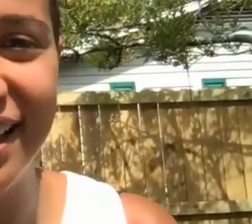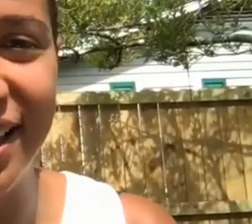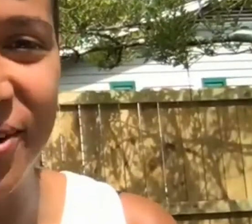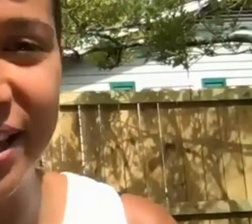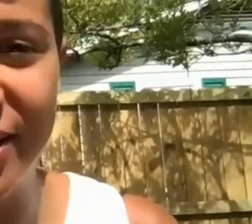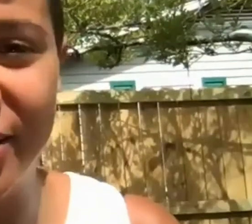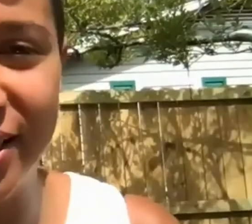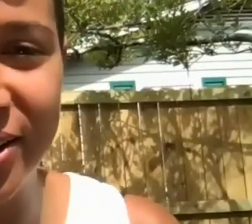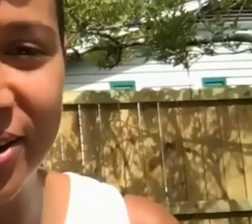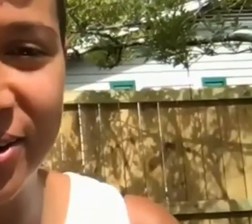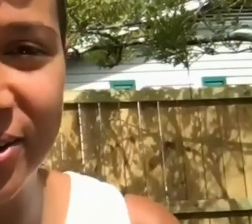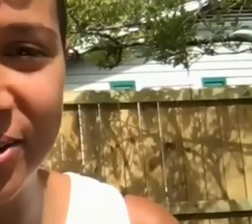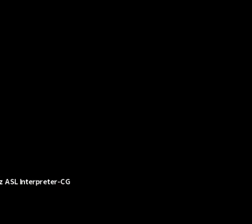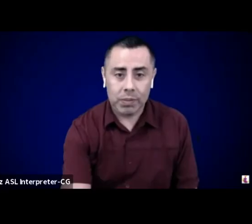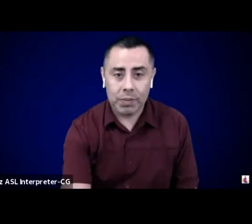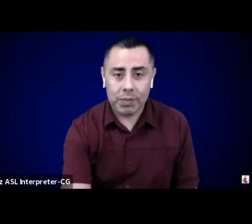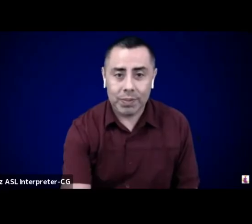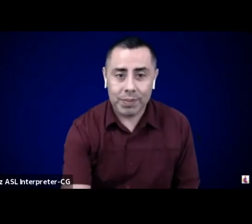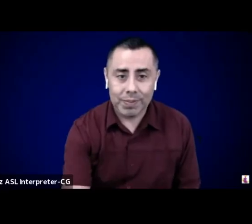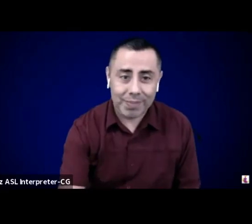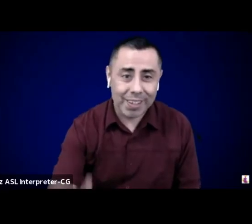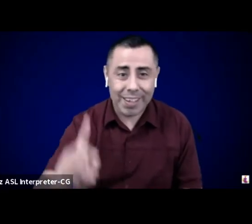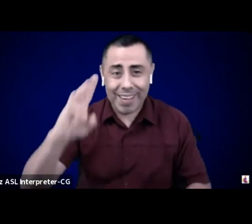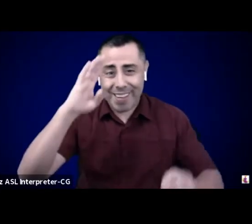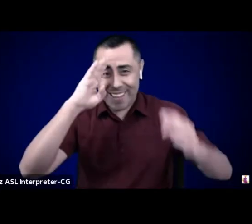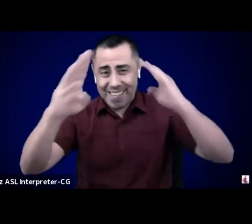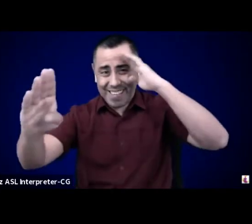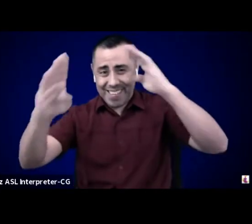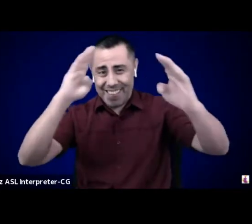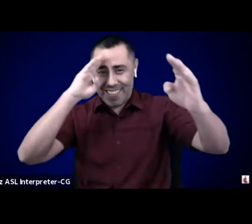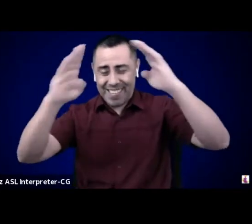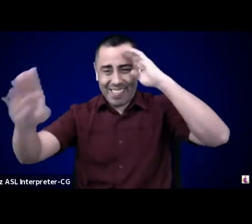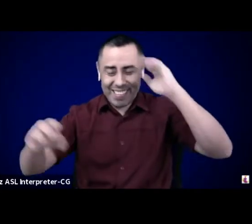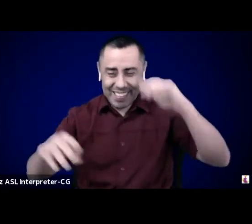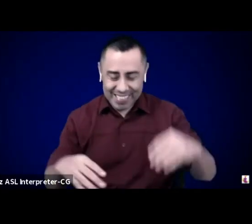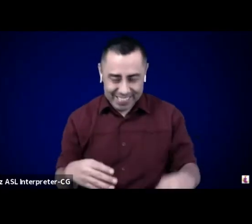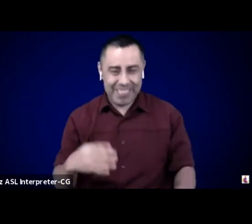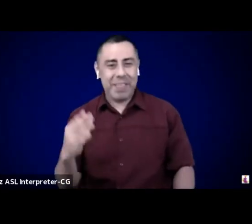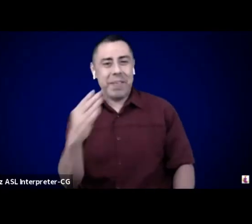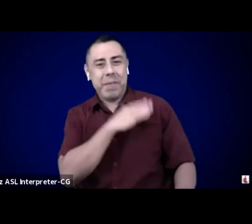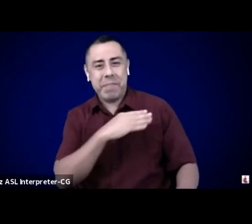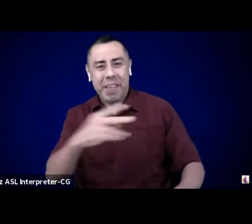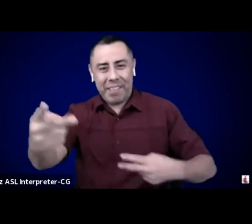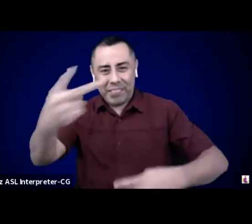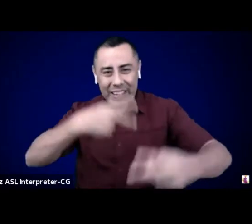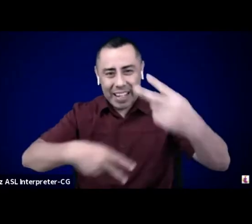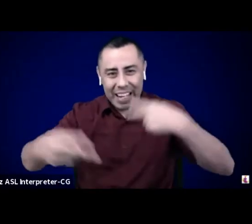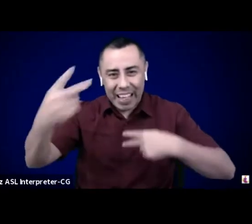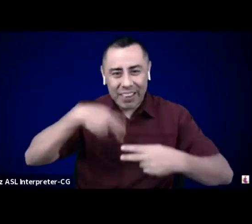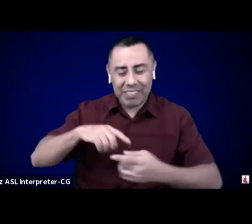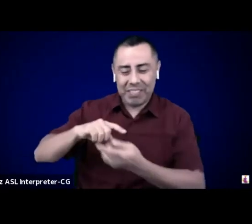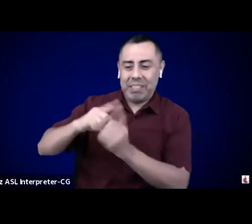Hello, hello, hello. (speaks in foreign language)